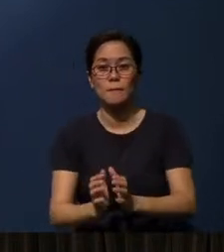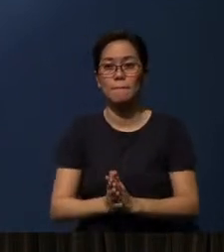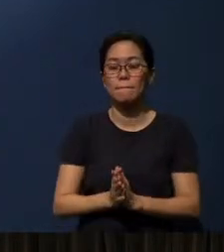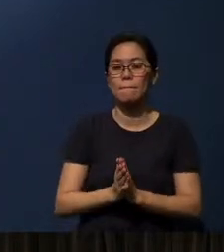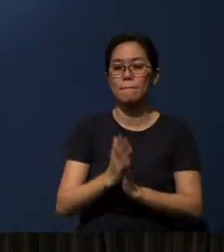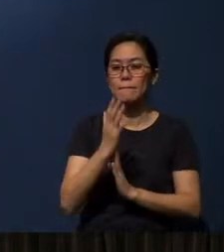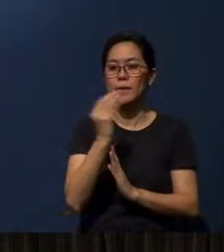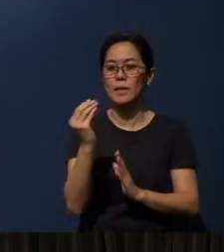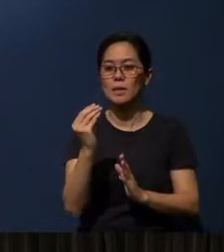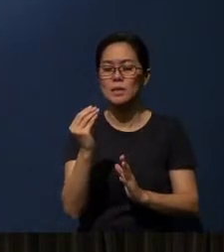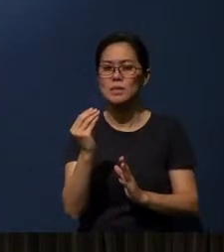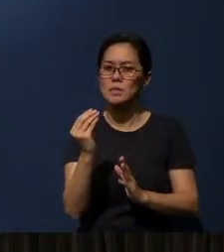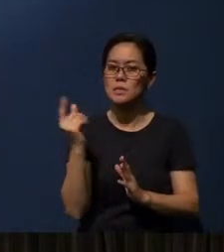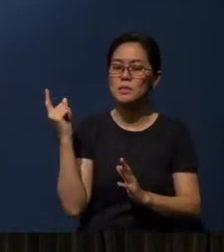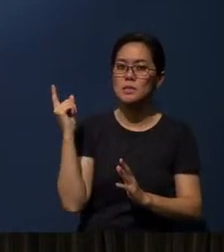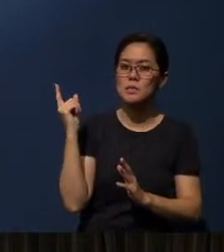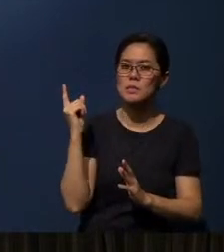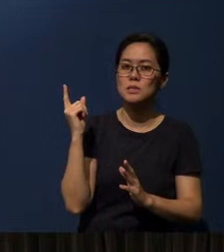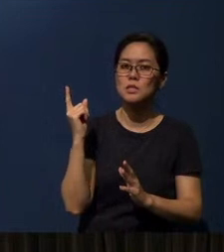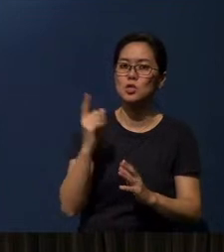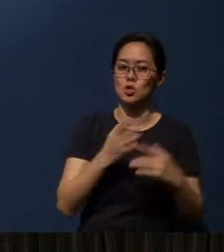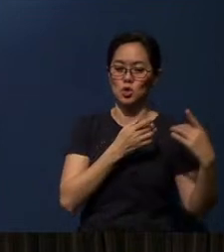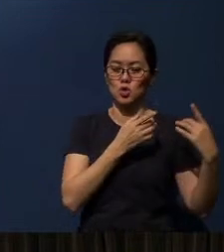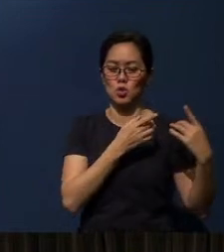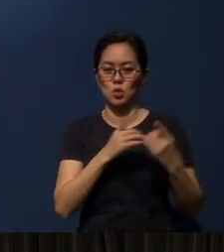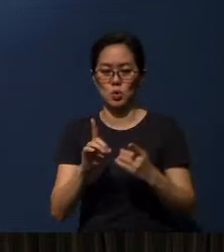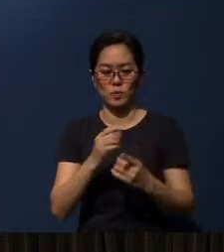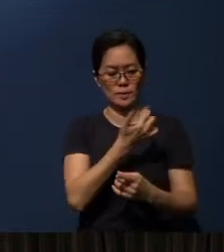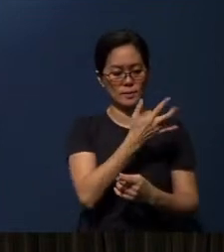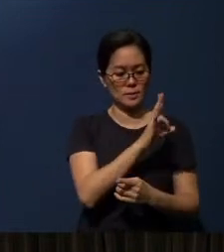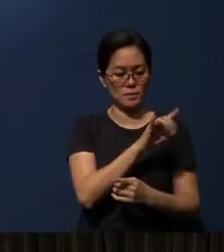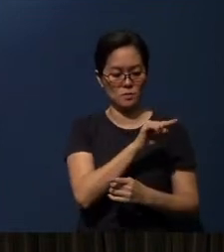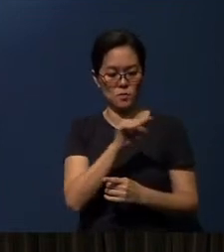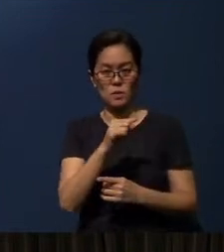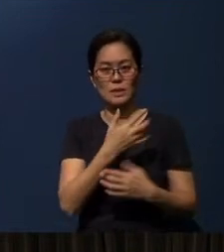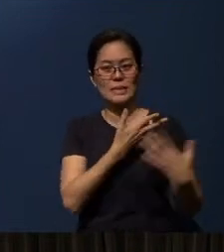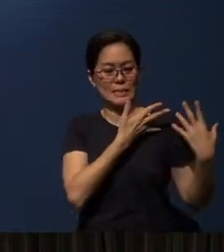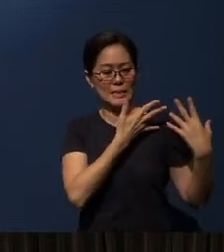And it is going to be done during the 17th (February) to the 4th of April,